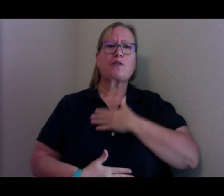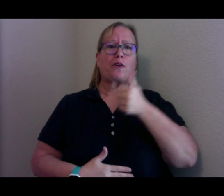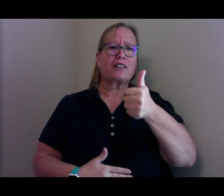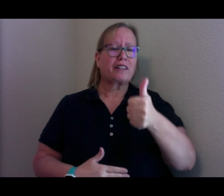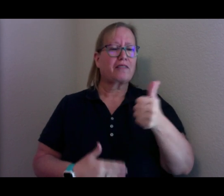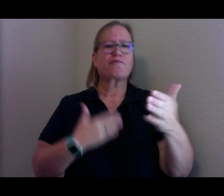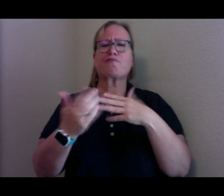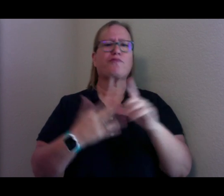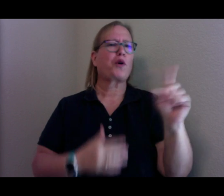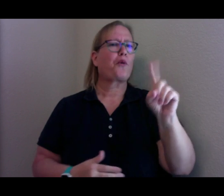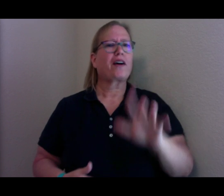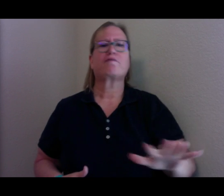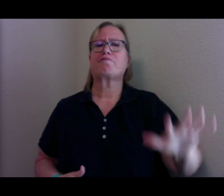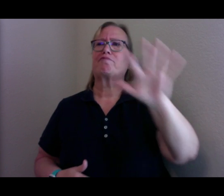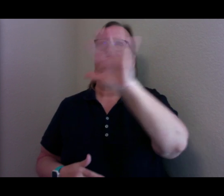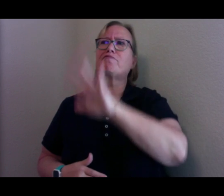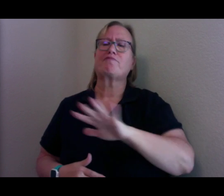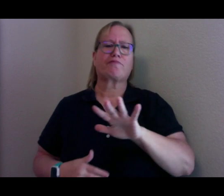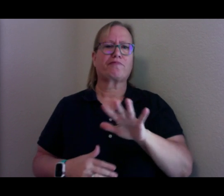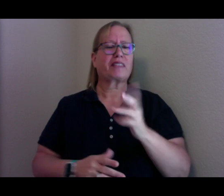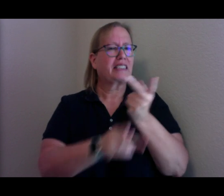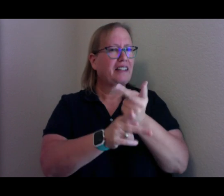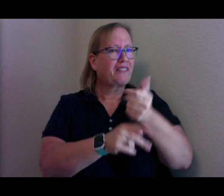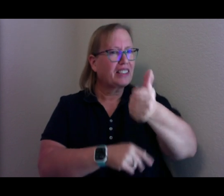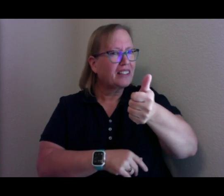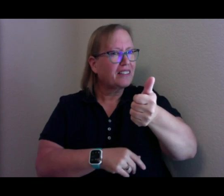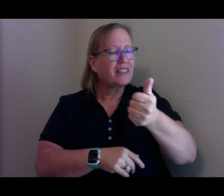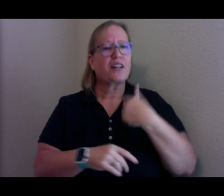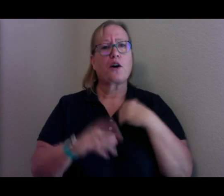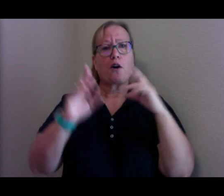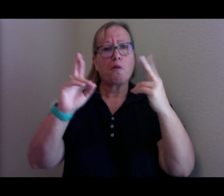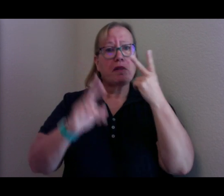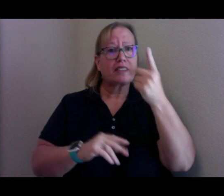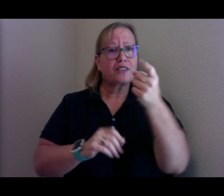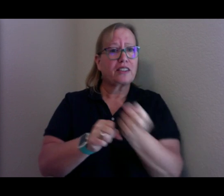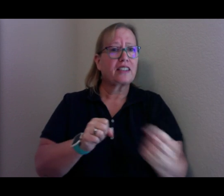Take care, and we hope to see you this time next year. Bye. Bye